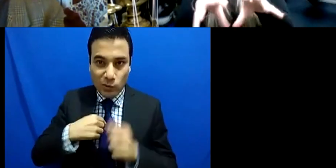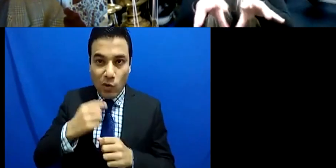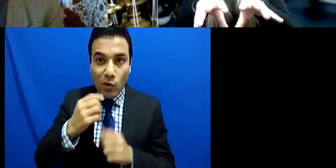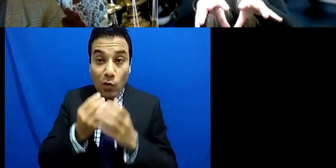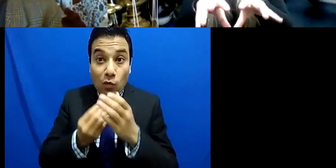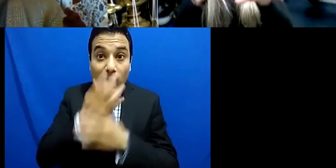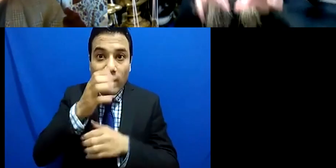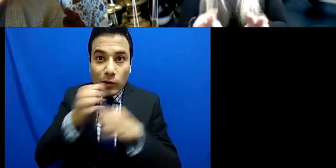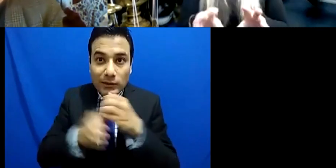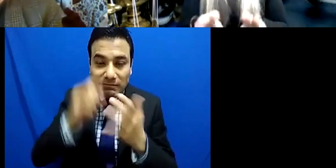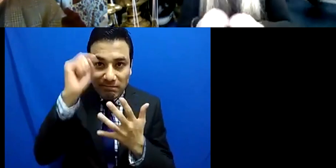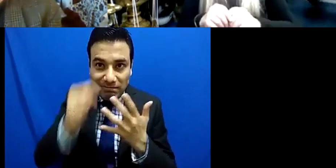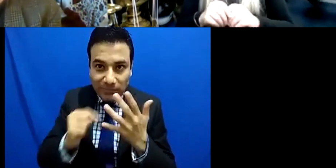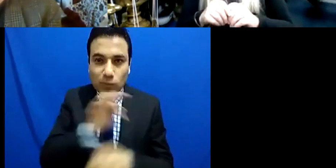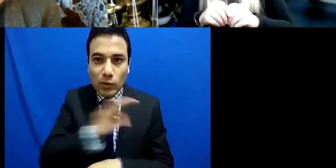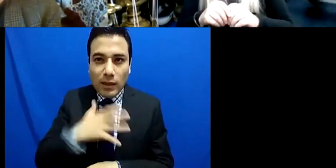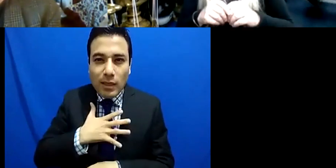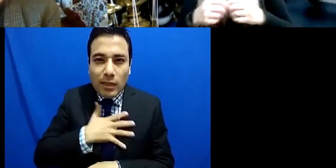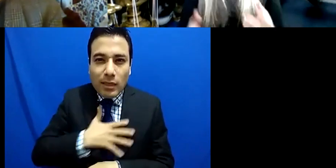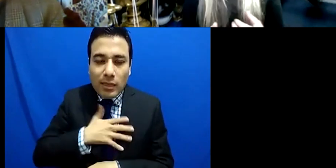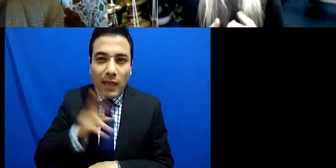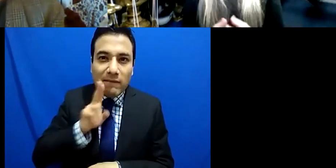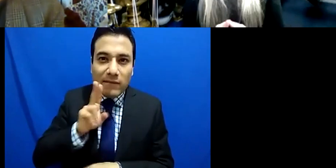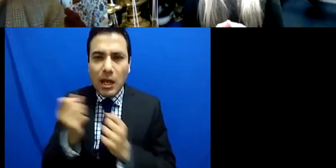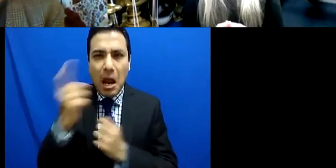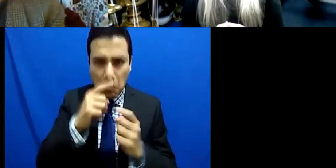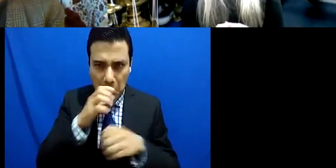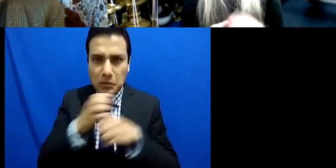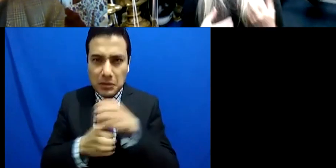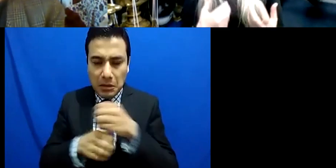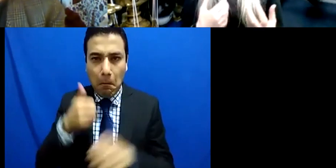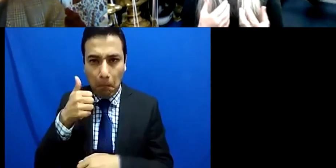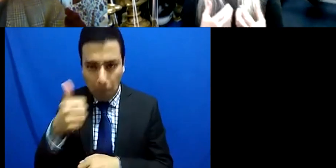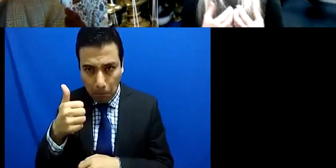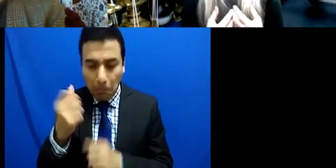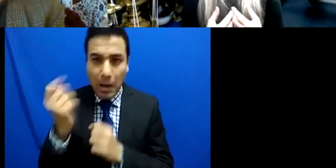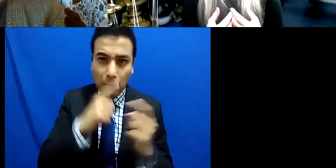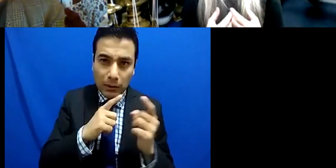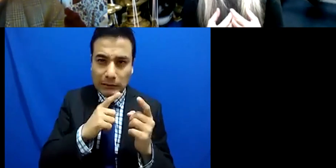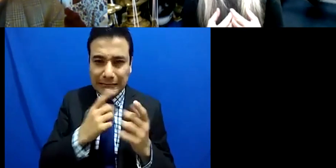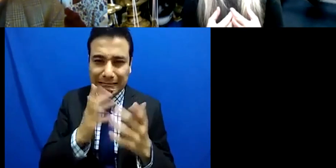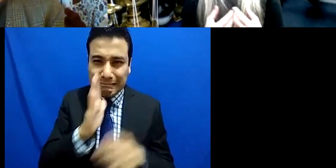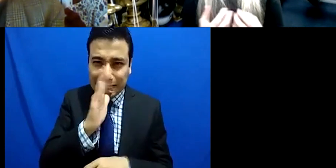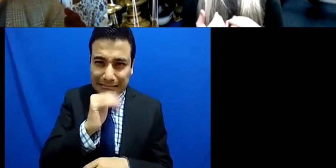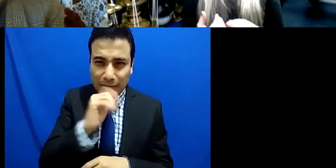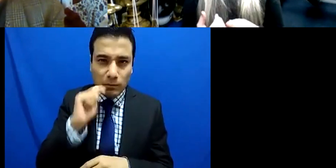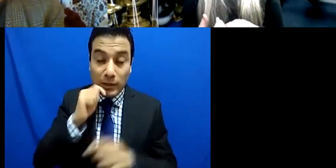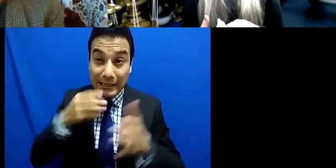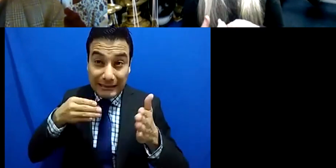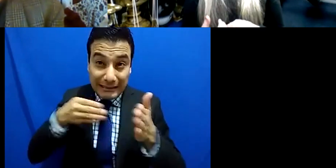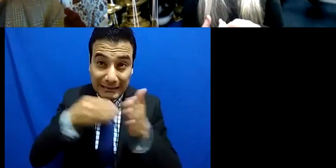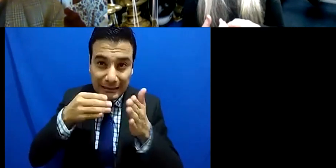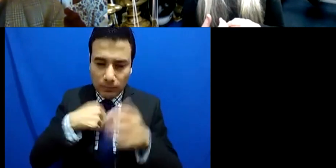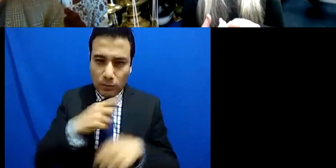of thing we know that this is about pushing the boundaries so I think to be um any kind of um not